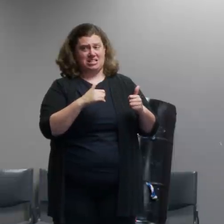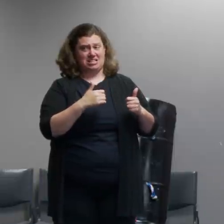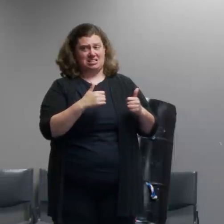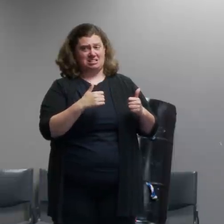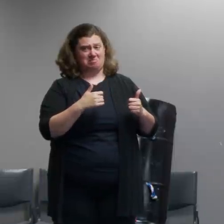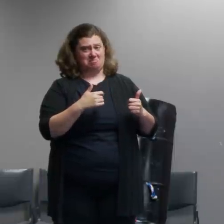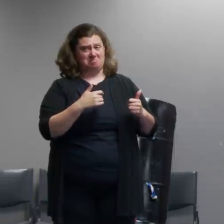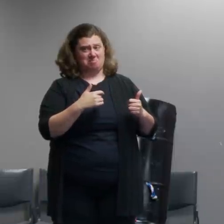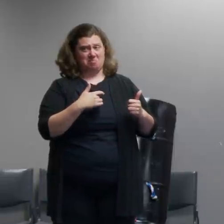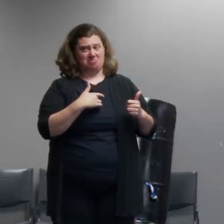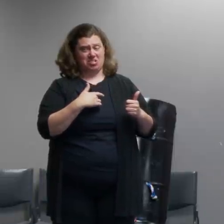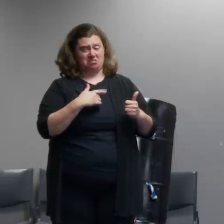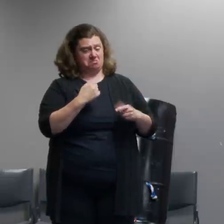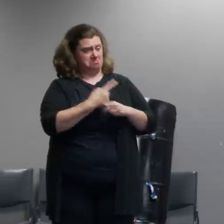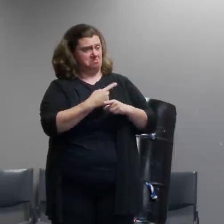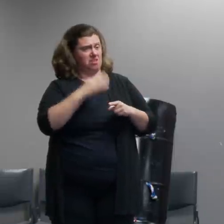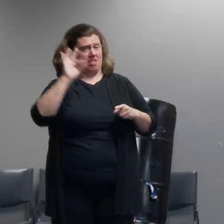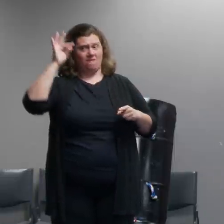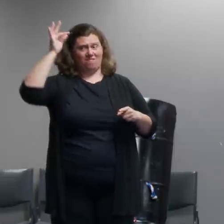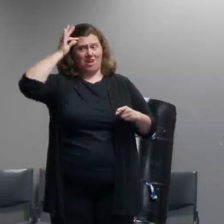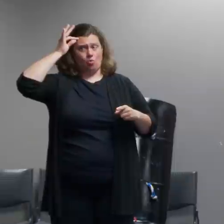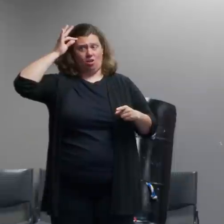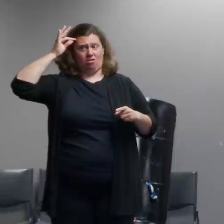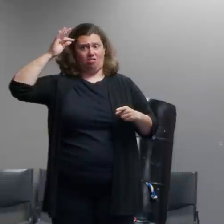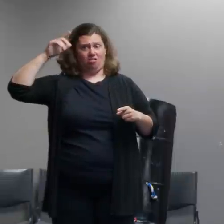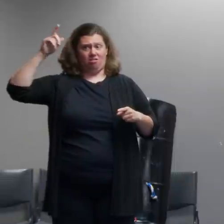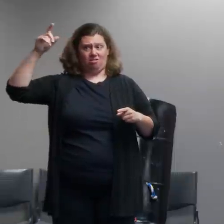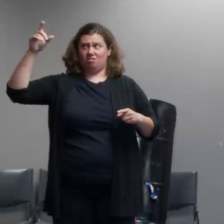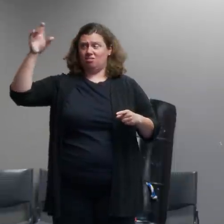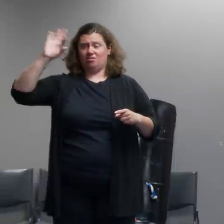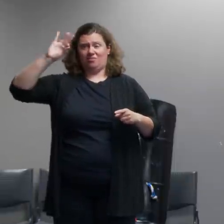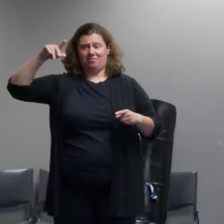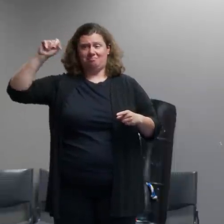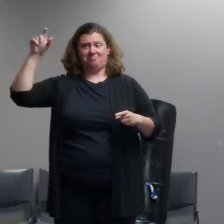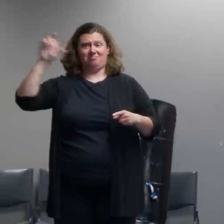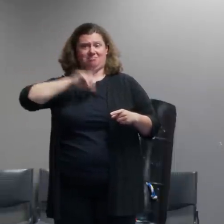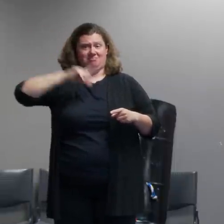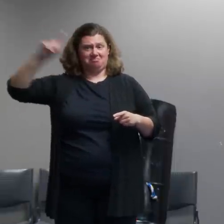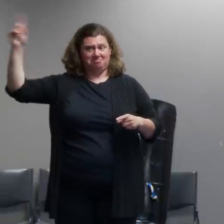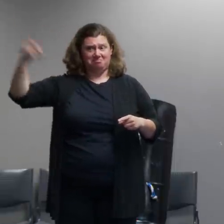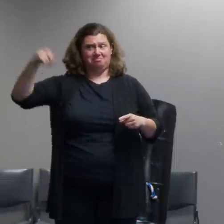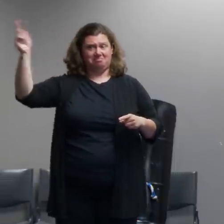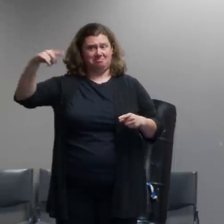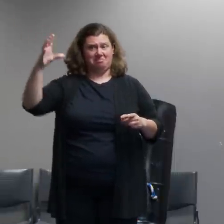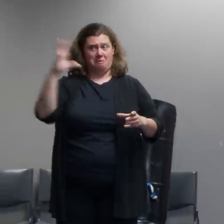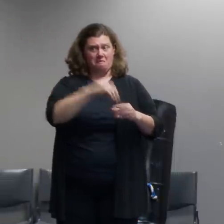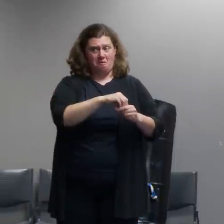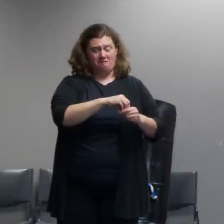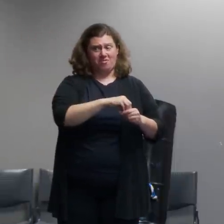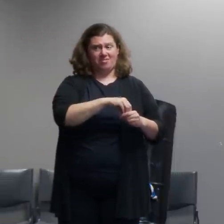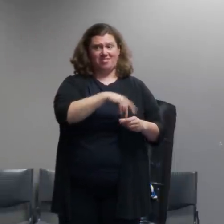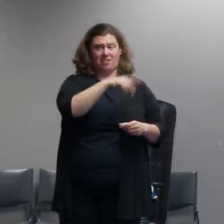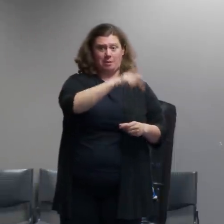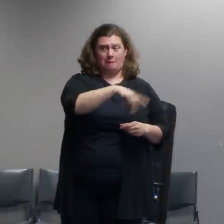government to send additional law enforcement officers to the city when portland police is the primary person on the front lines